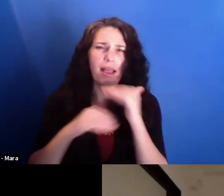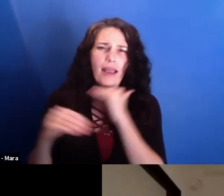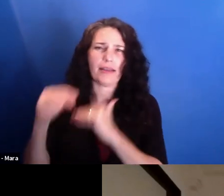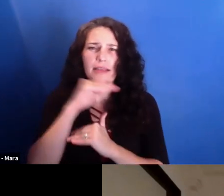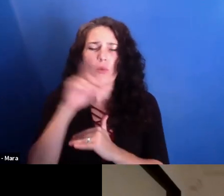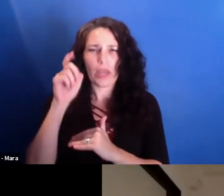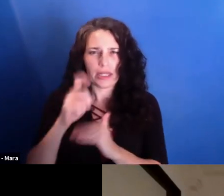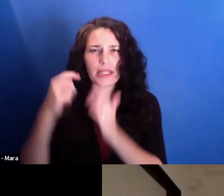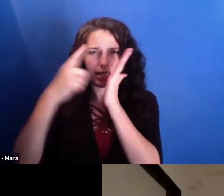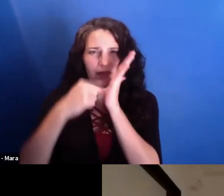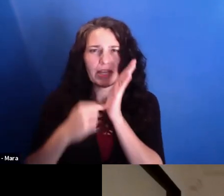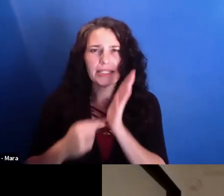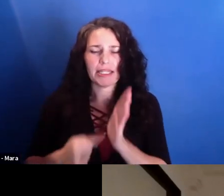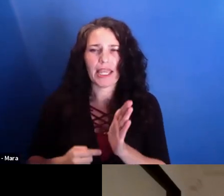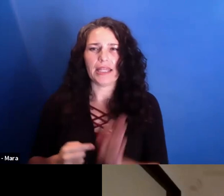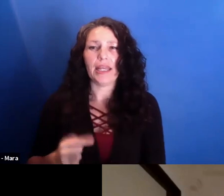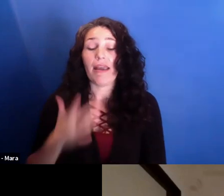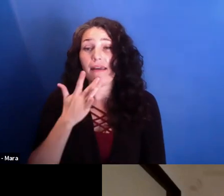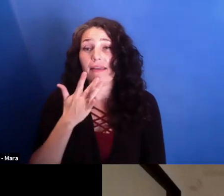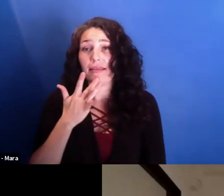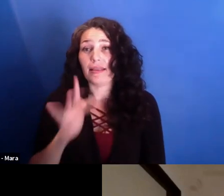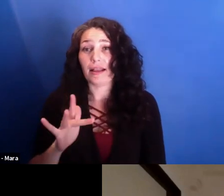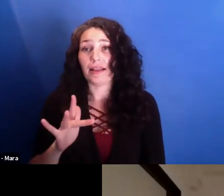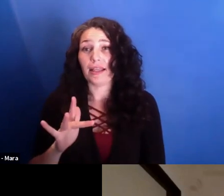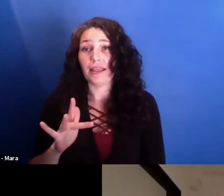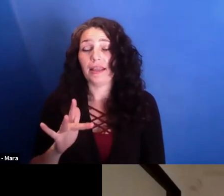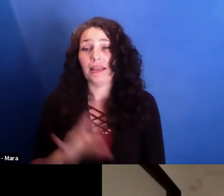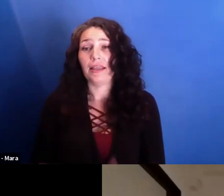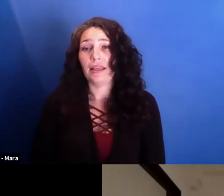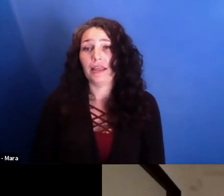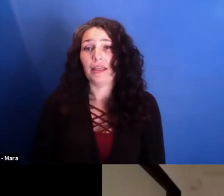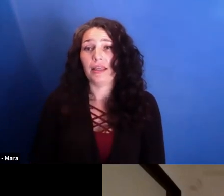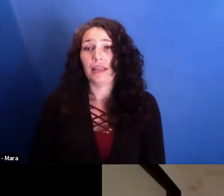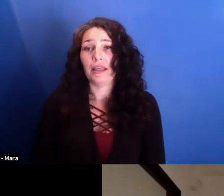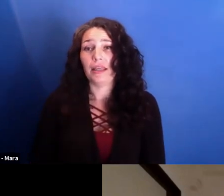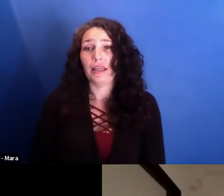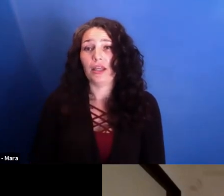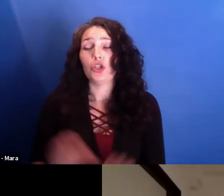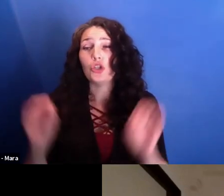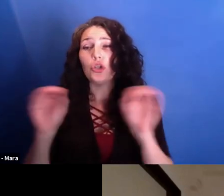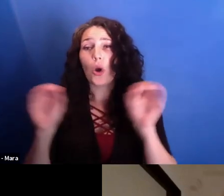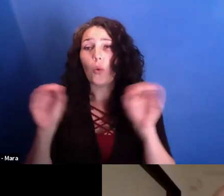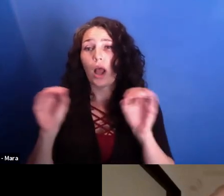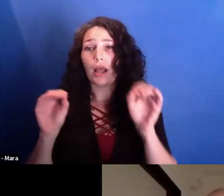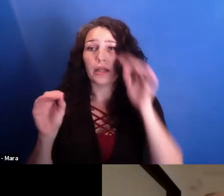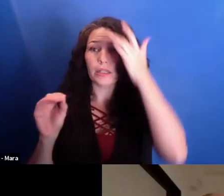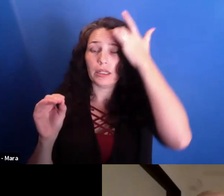And their luck was that nobody took them seriously because they were sports journalism. You know, the doctors telling, OK,